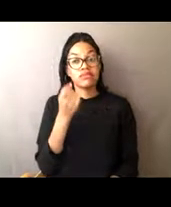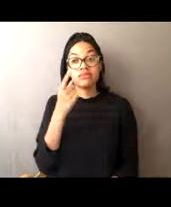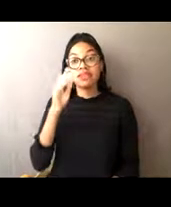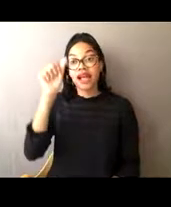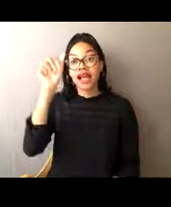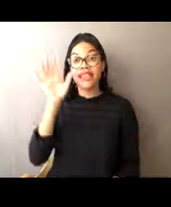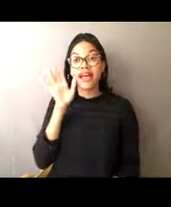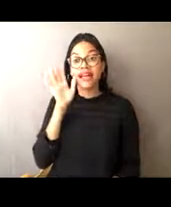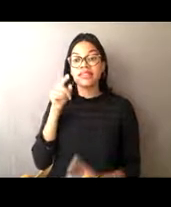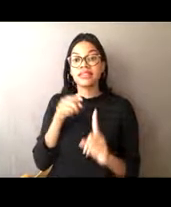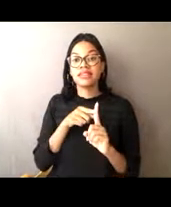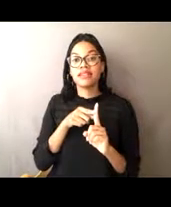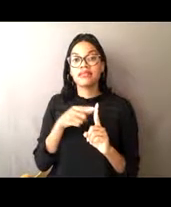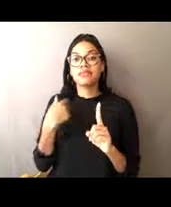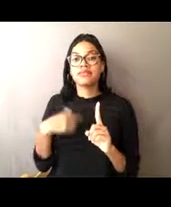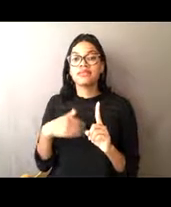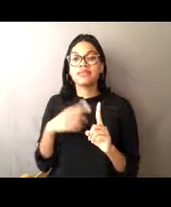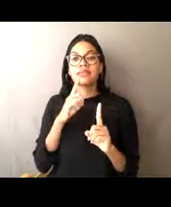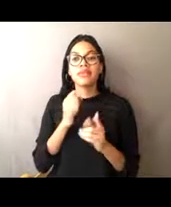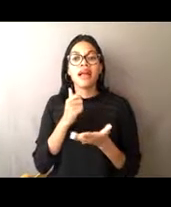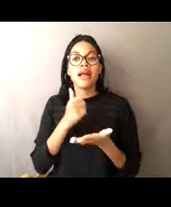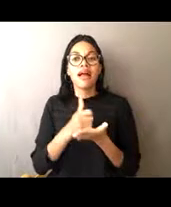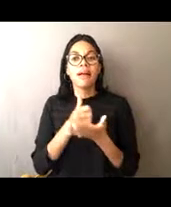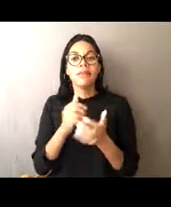we also deal with marine mammal harvesting.